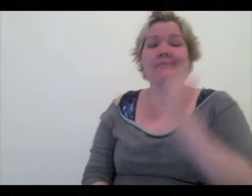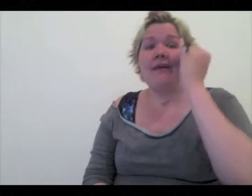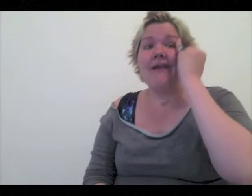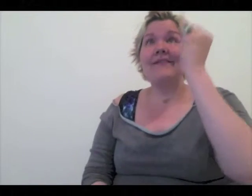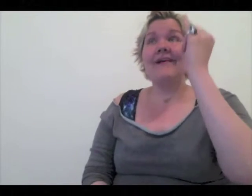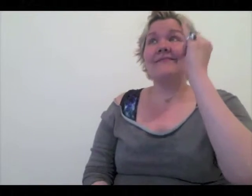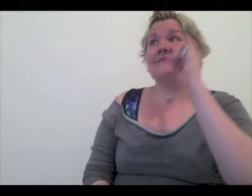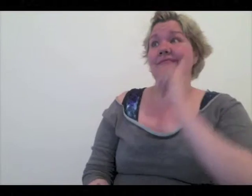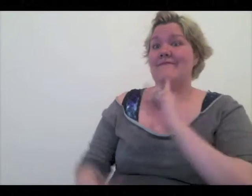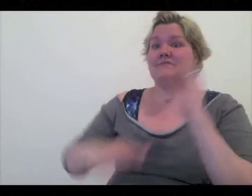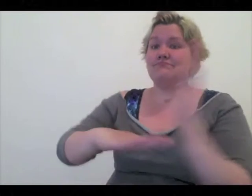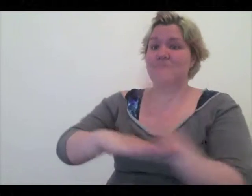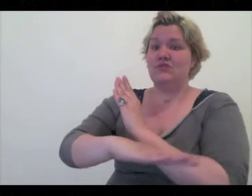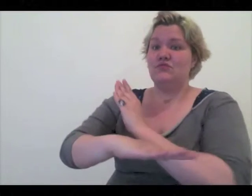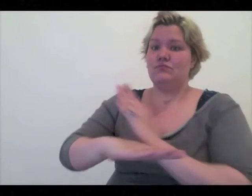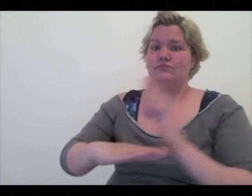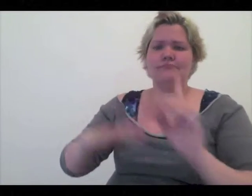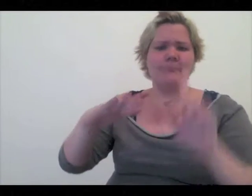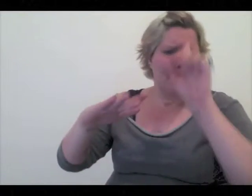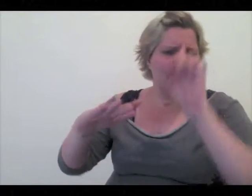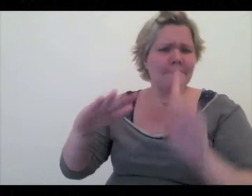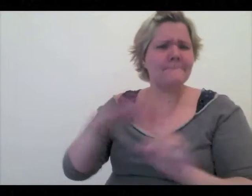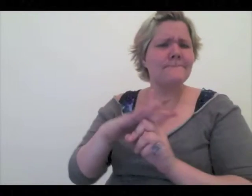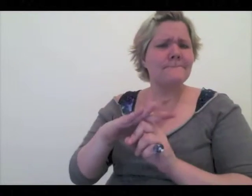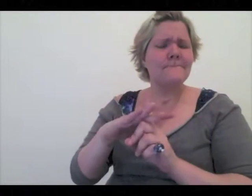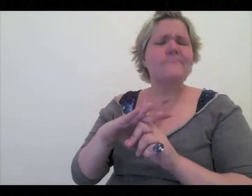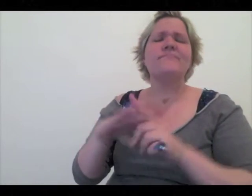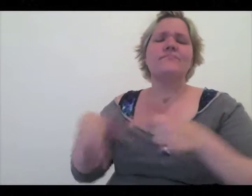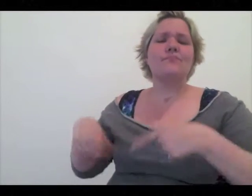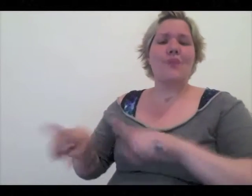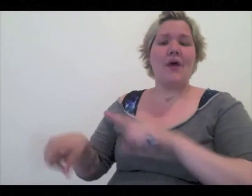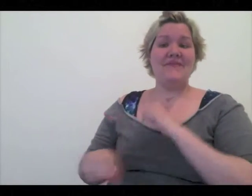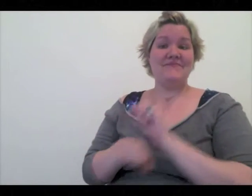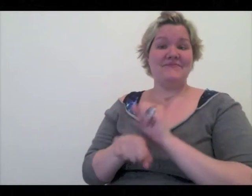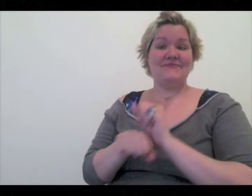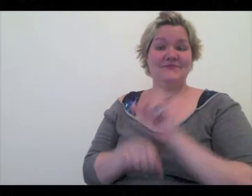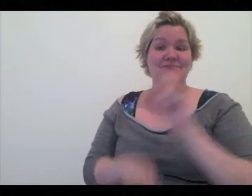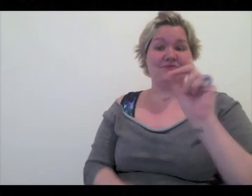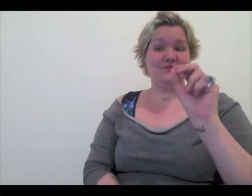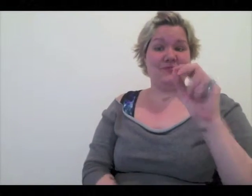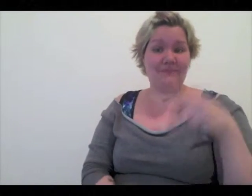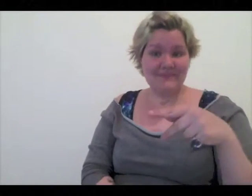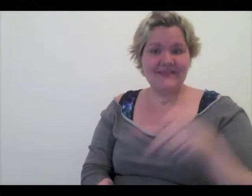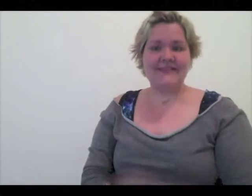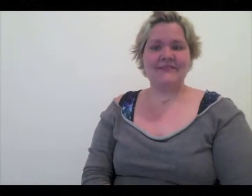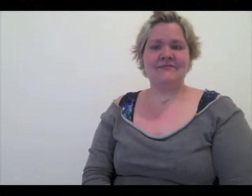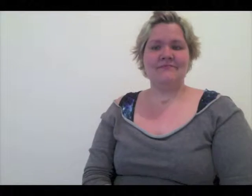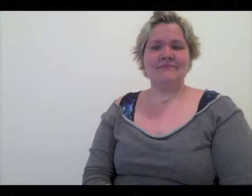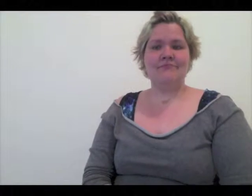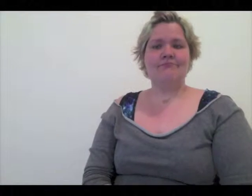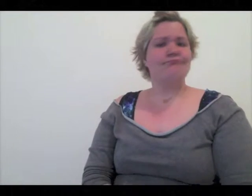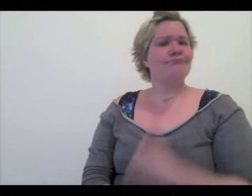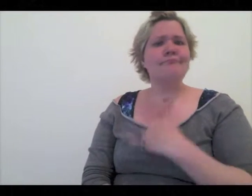The idea of Deaf Spectrum actually came up to me when I worked for Deaf Outreach Program,